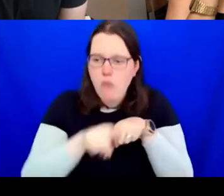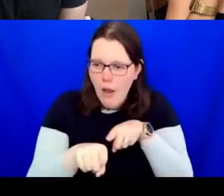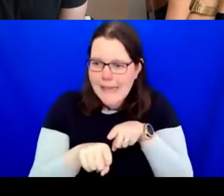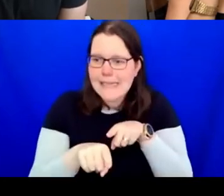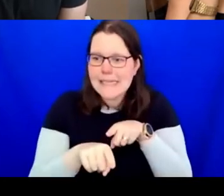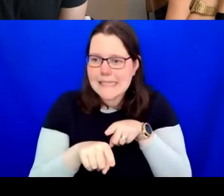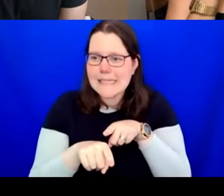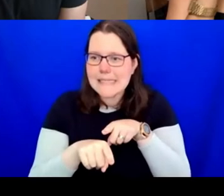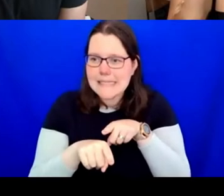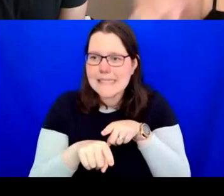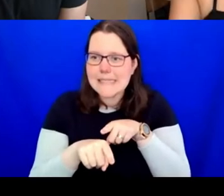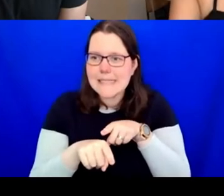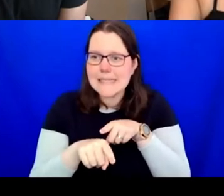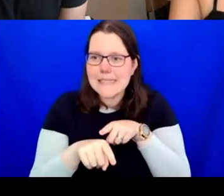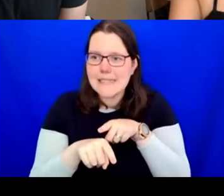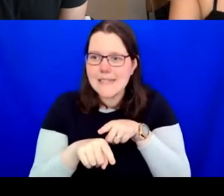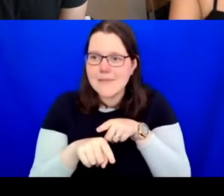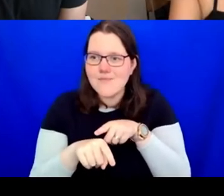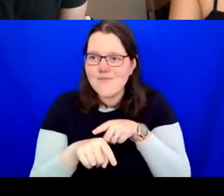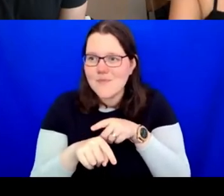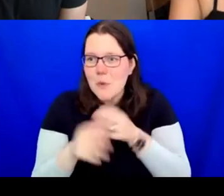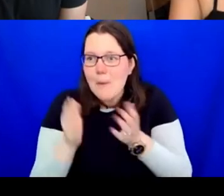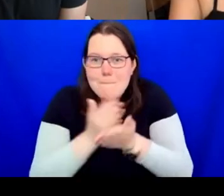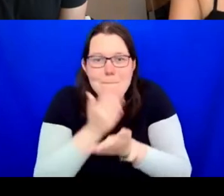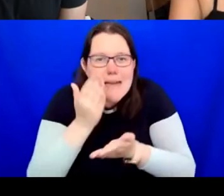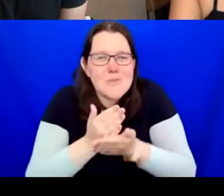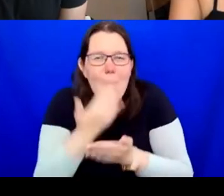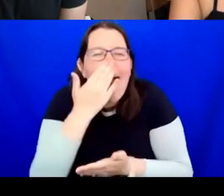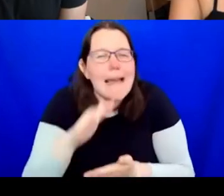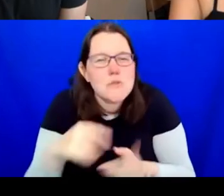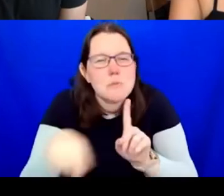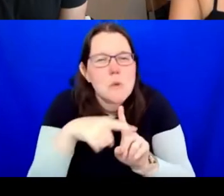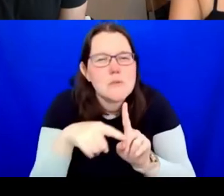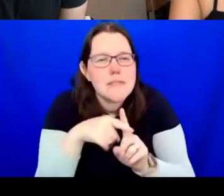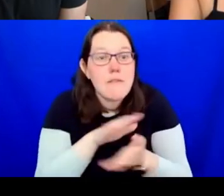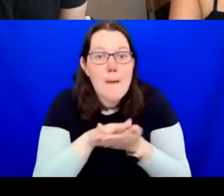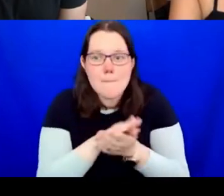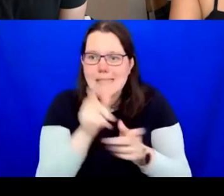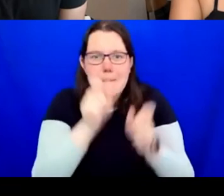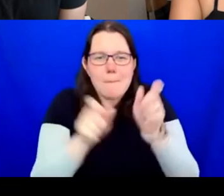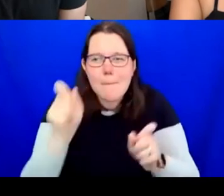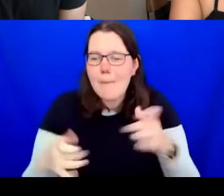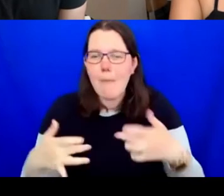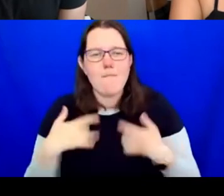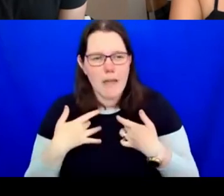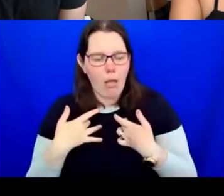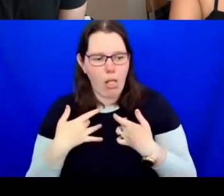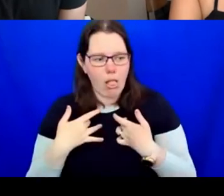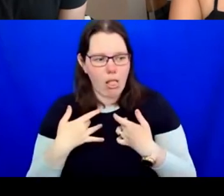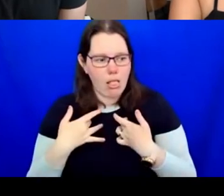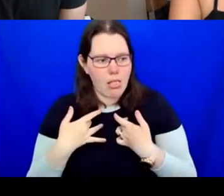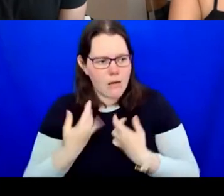work with so that people can feel able to offer and feel heard and feel listened to,